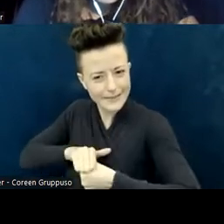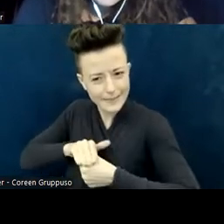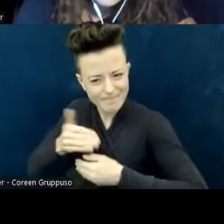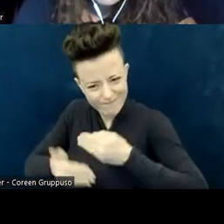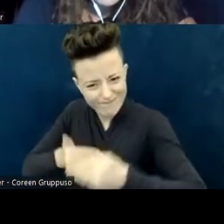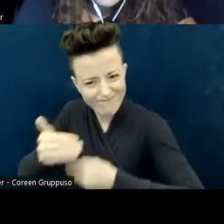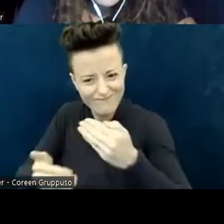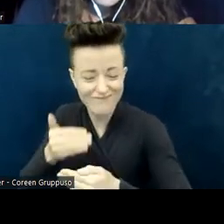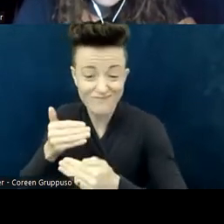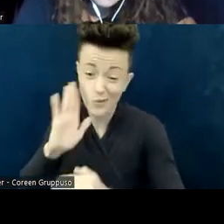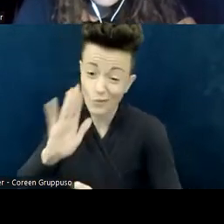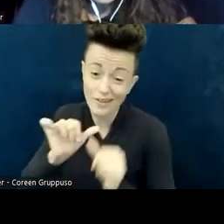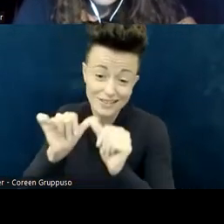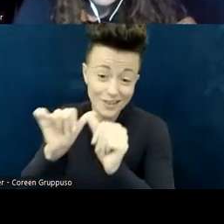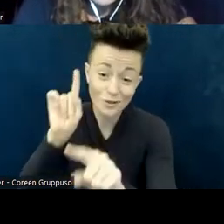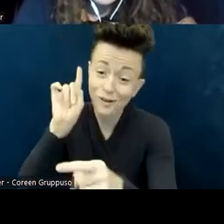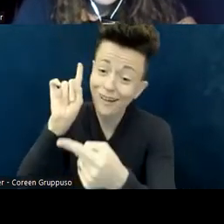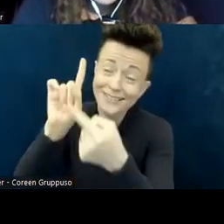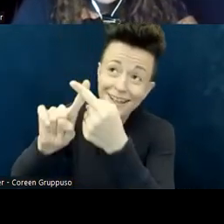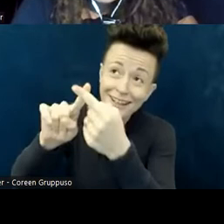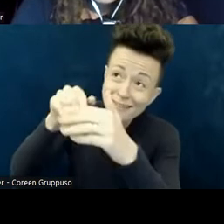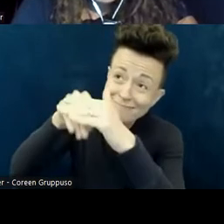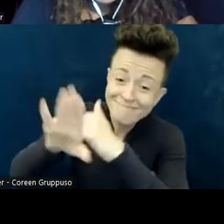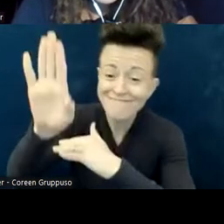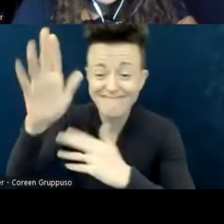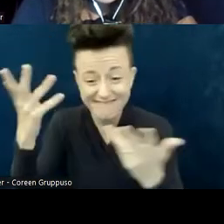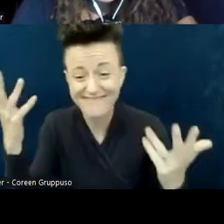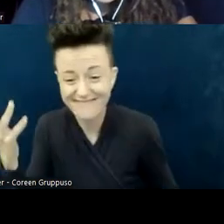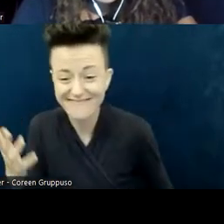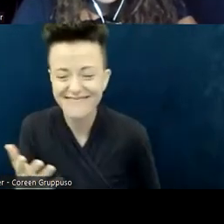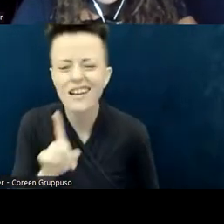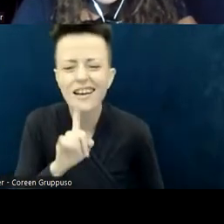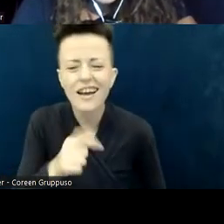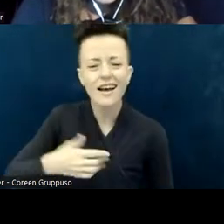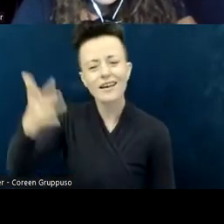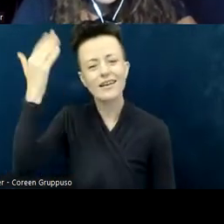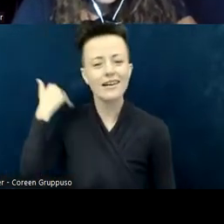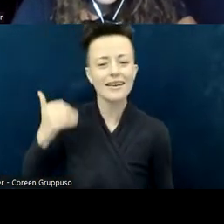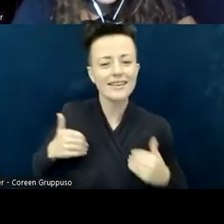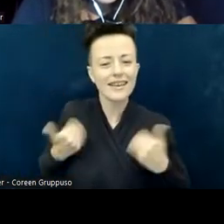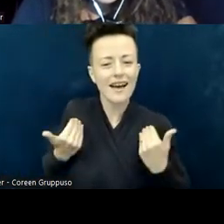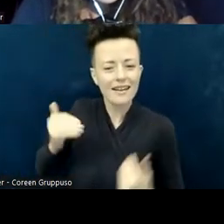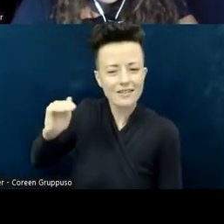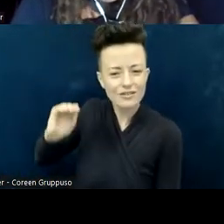When I was a young child, I was first exposed to television